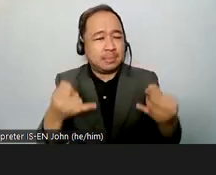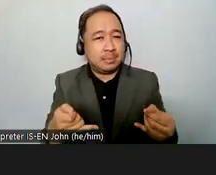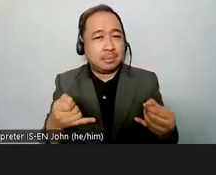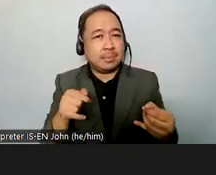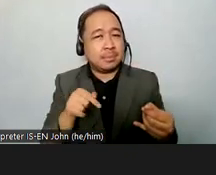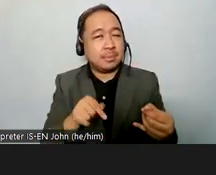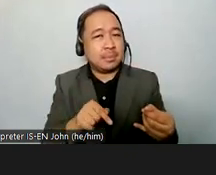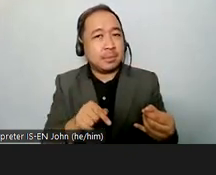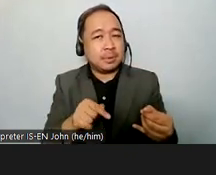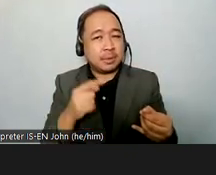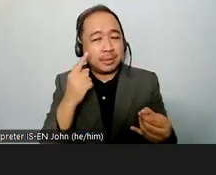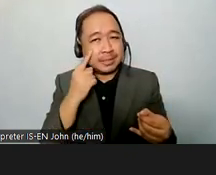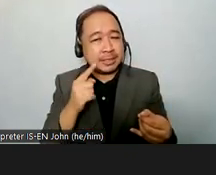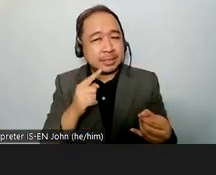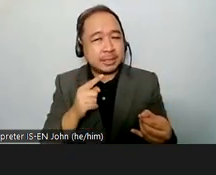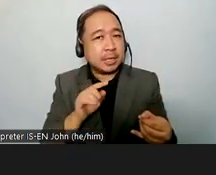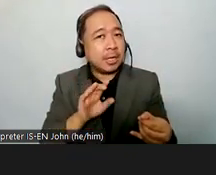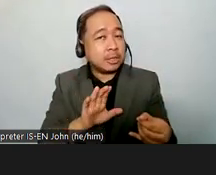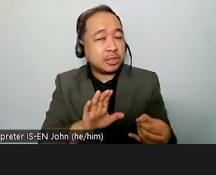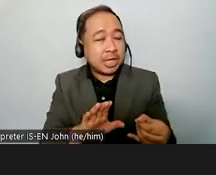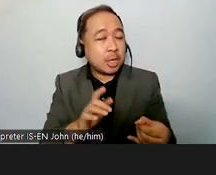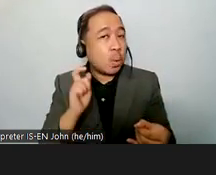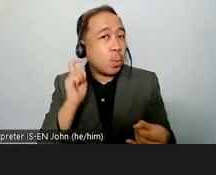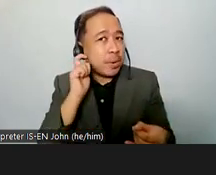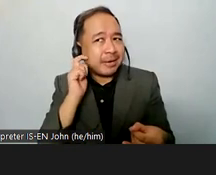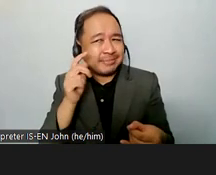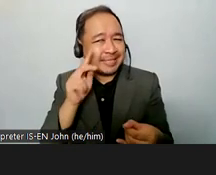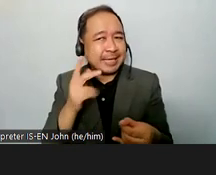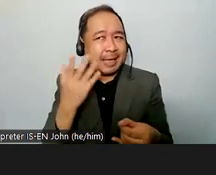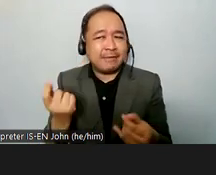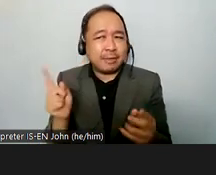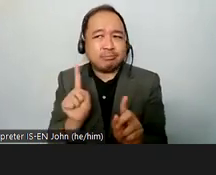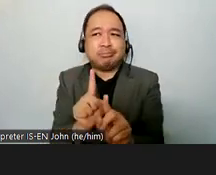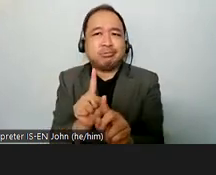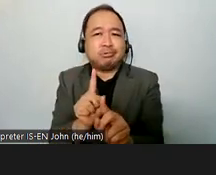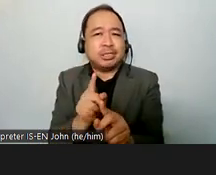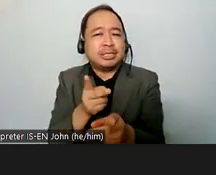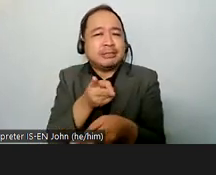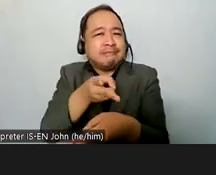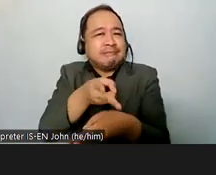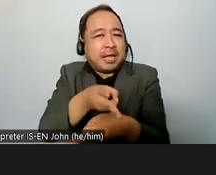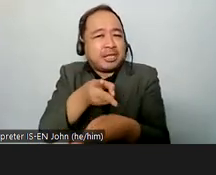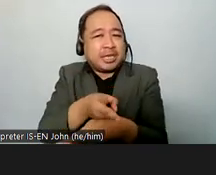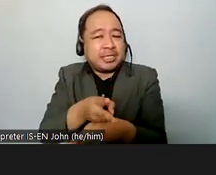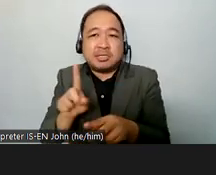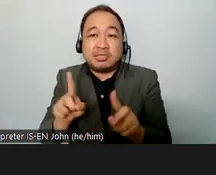gardening guardians because of restriction of their legal capacities they are in a situation of